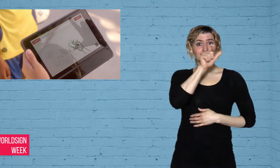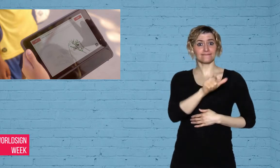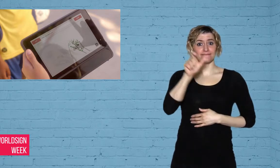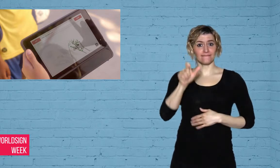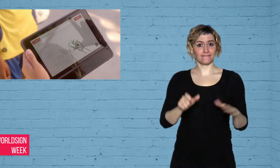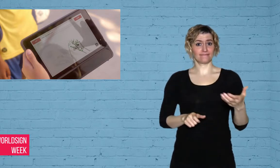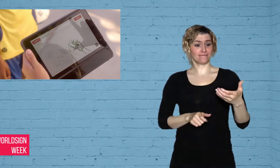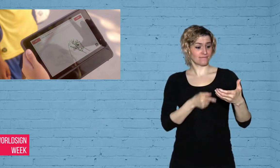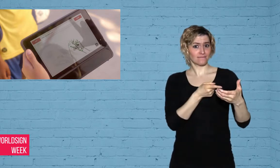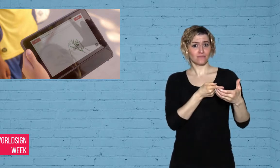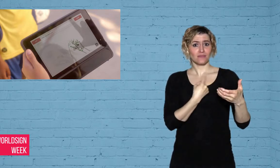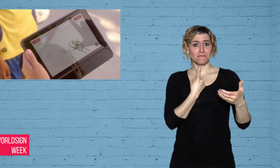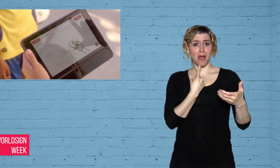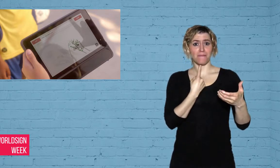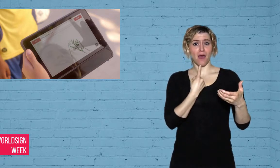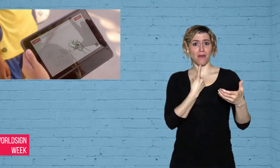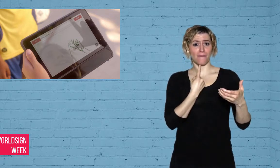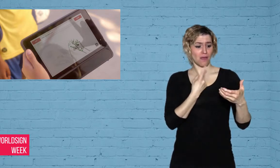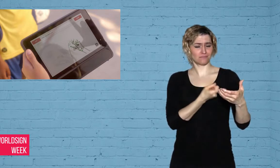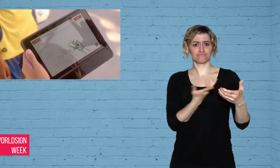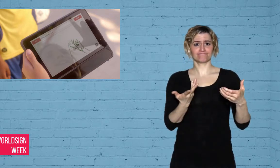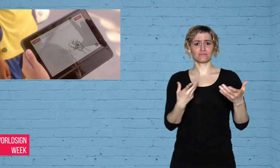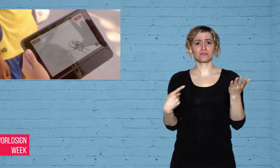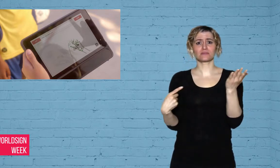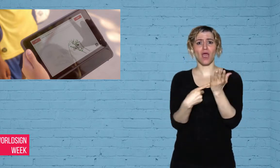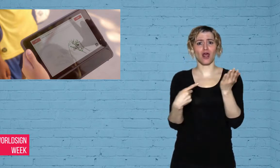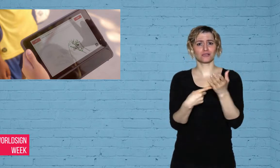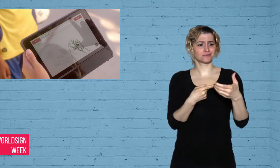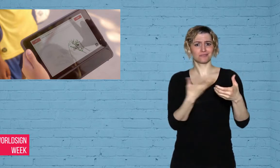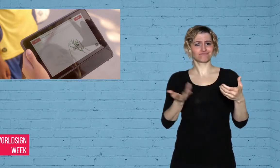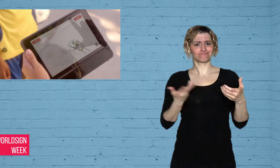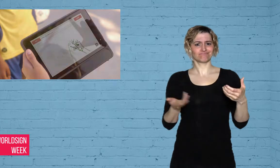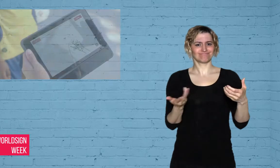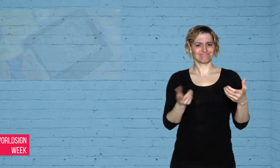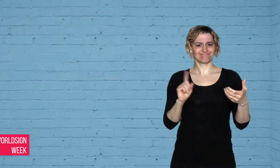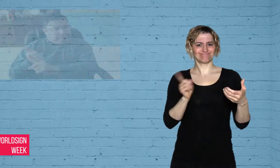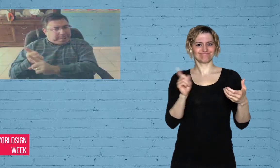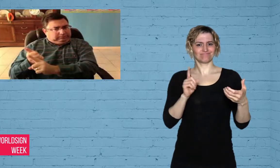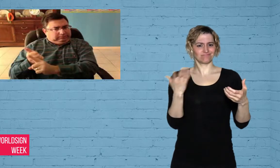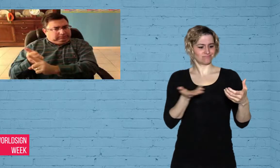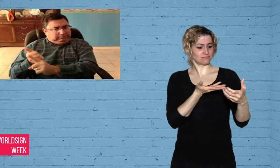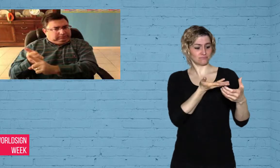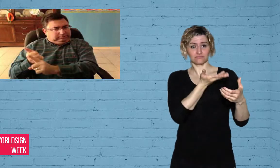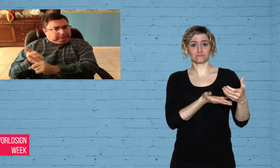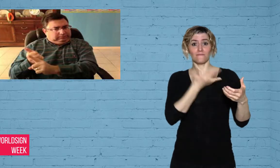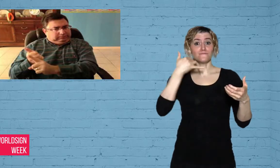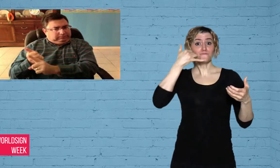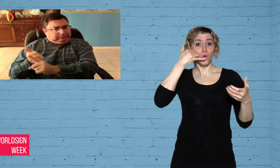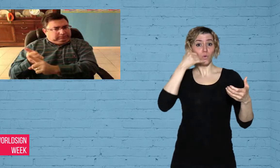technology because as it is designed